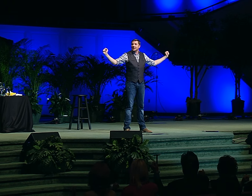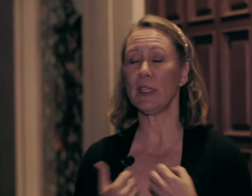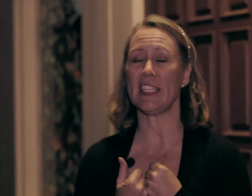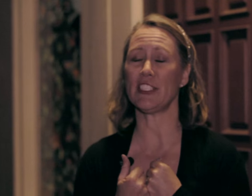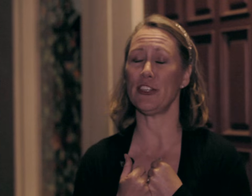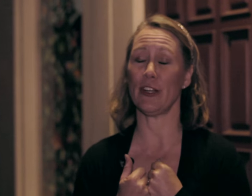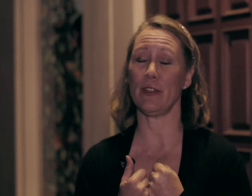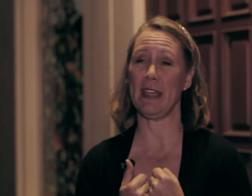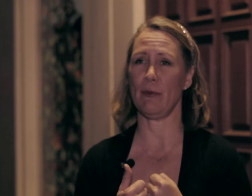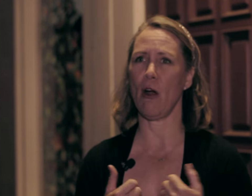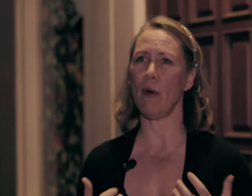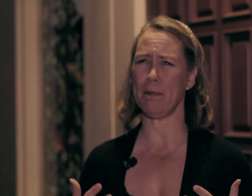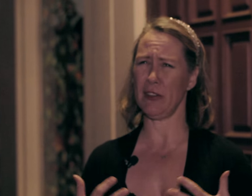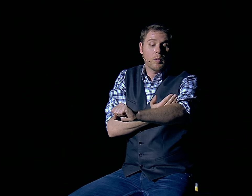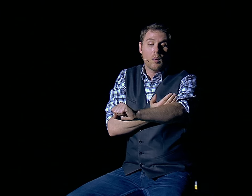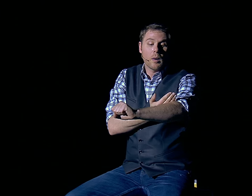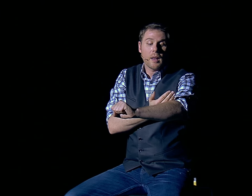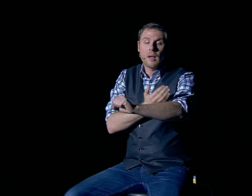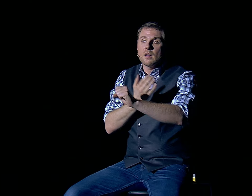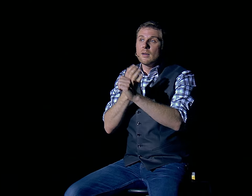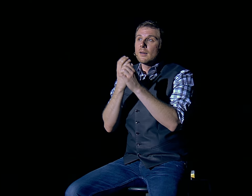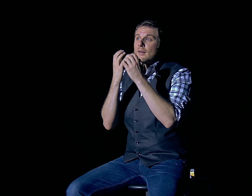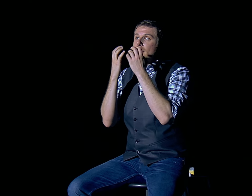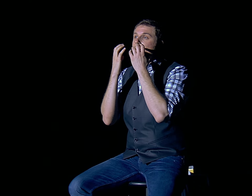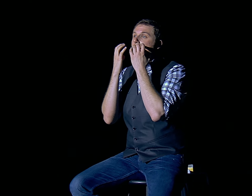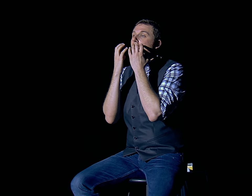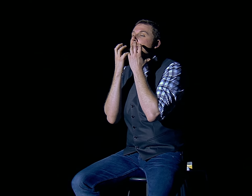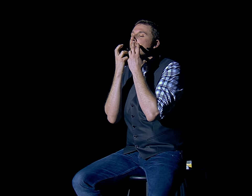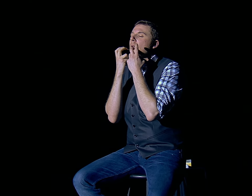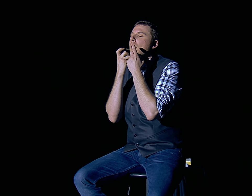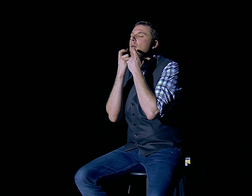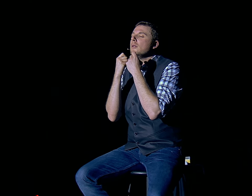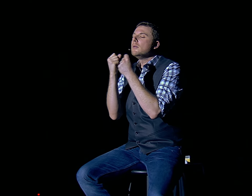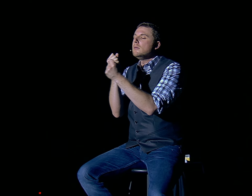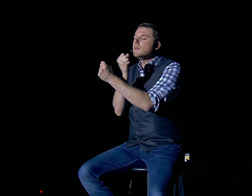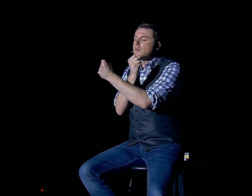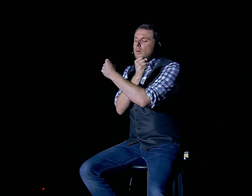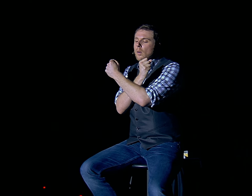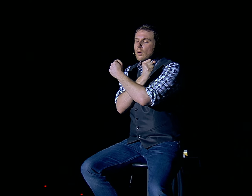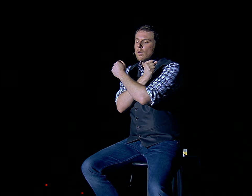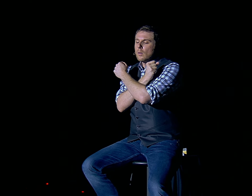That really touched a nerve with me that we all want to belong. Where do we belong? I swear there have been times where